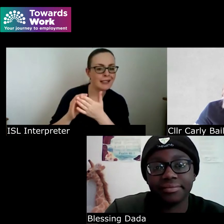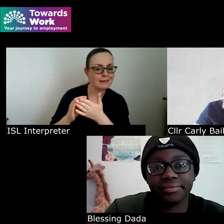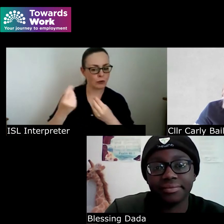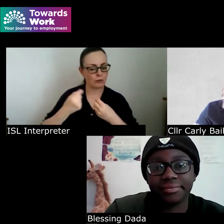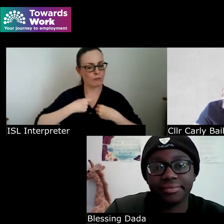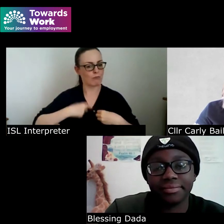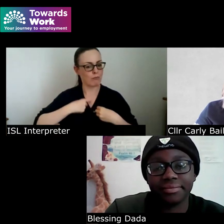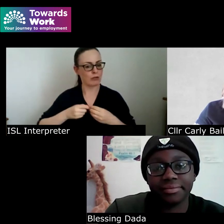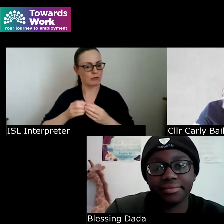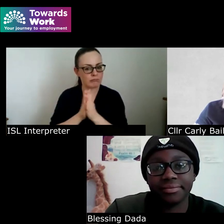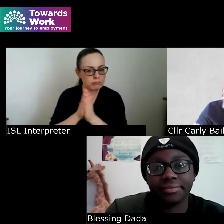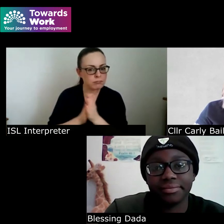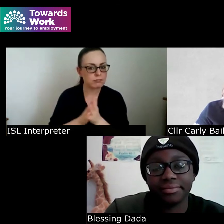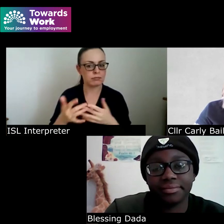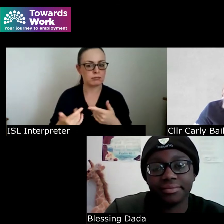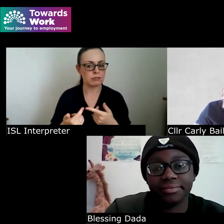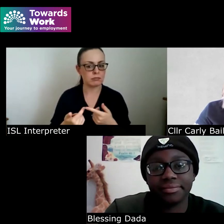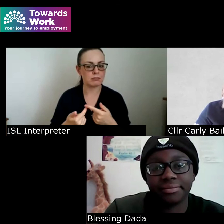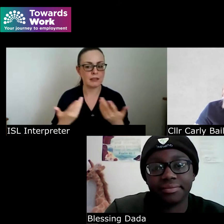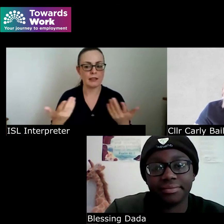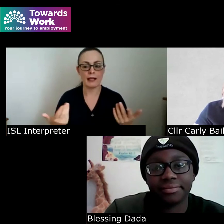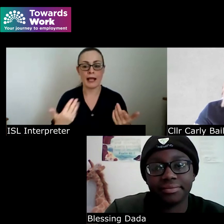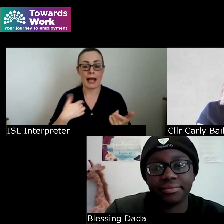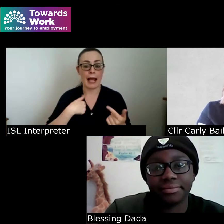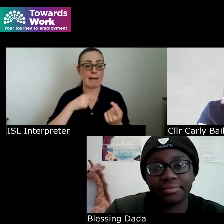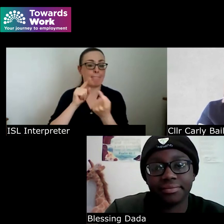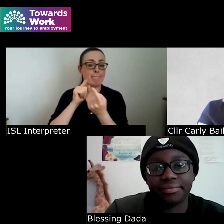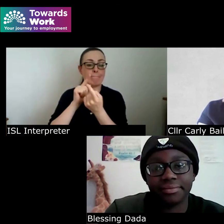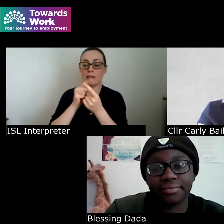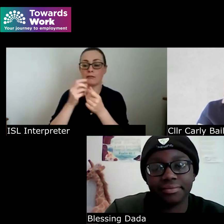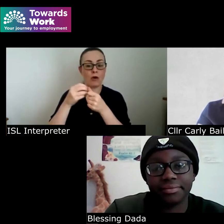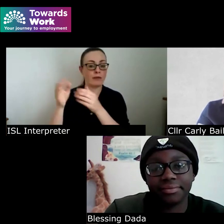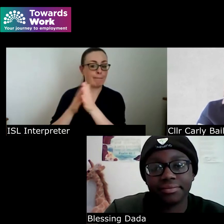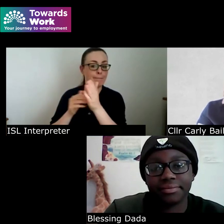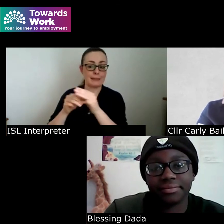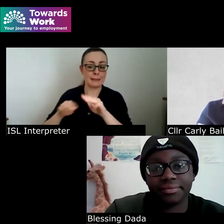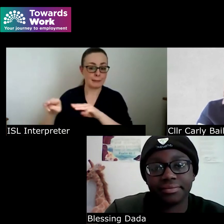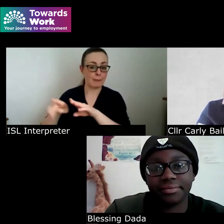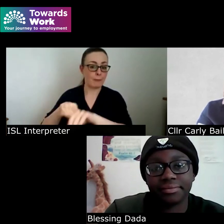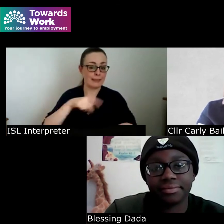I think everything is still on the table I’ve met other entrepreneurs with disabilities globally